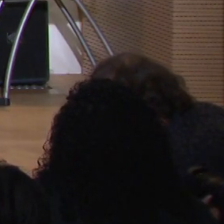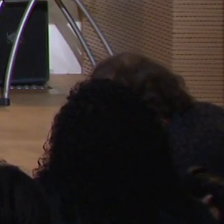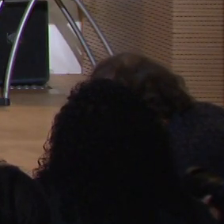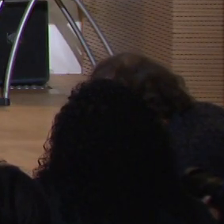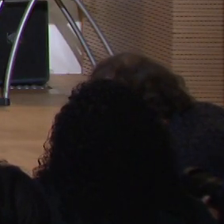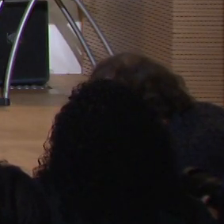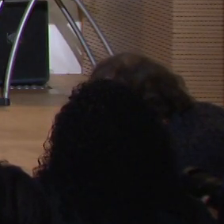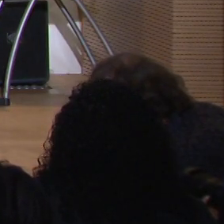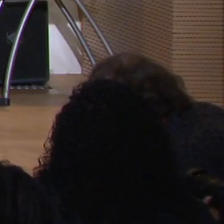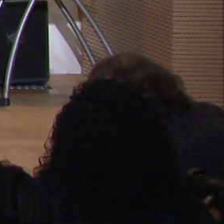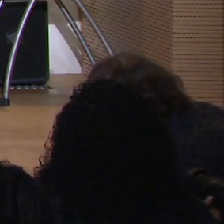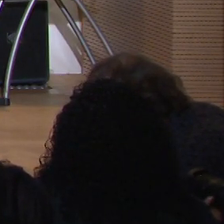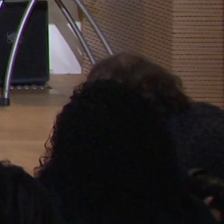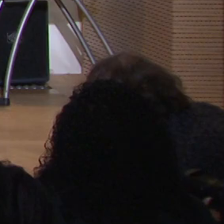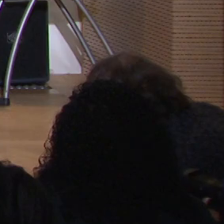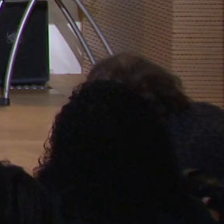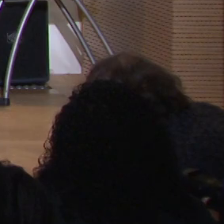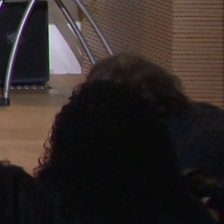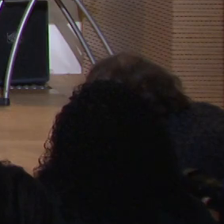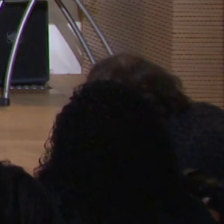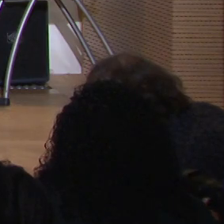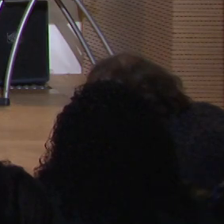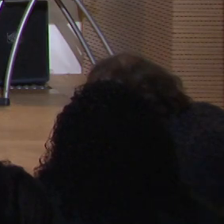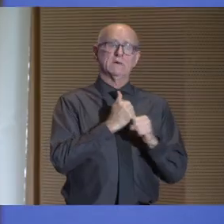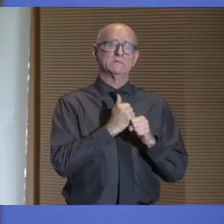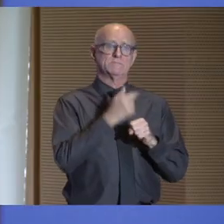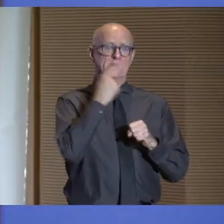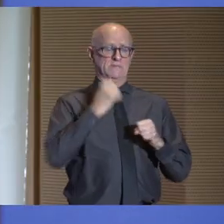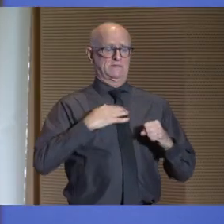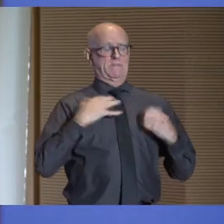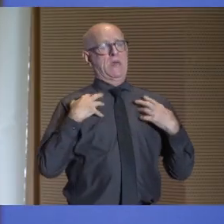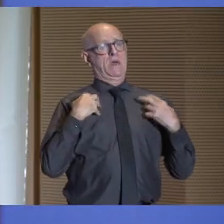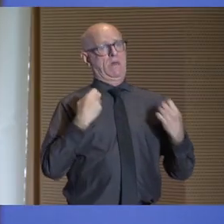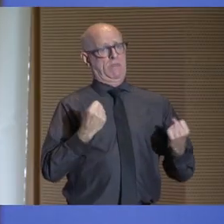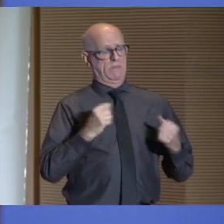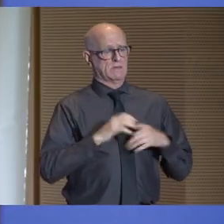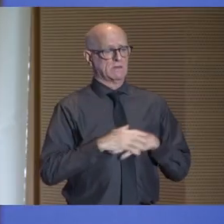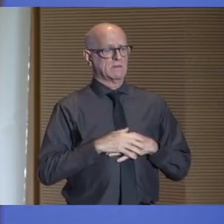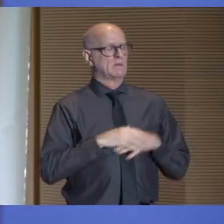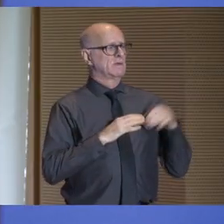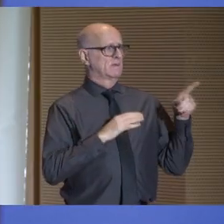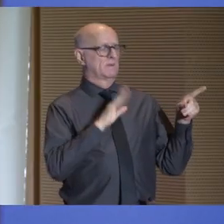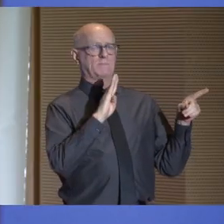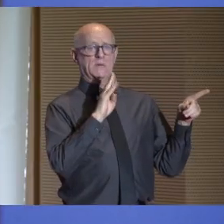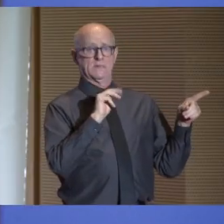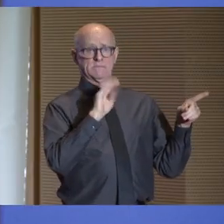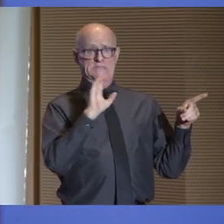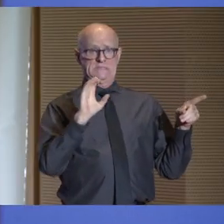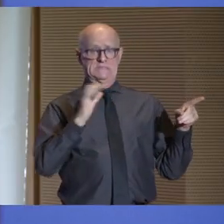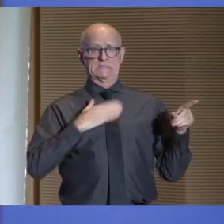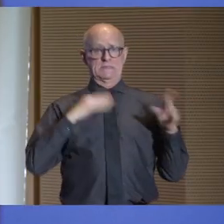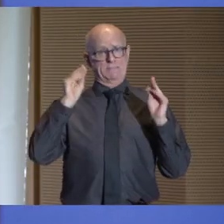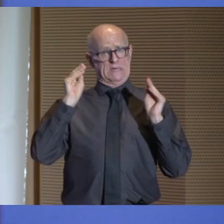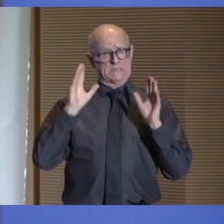and it took me more than a decade because of my health. At BMCC, my professors and my classmates